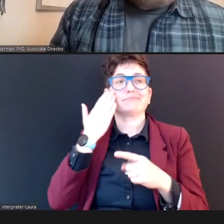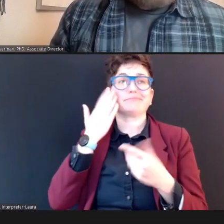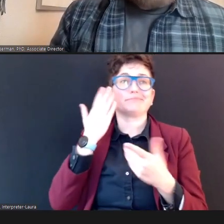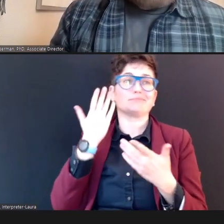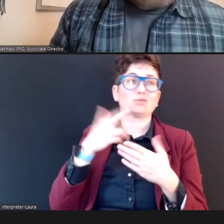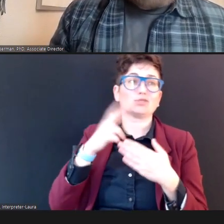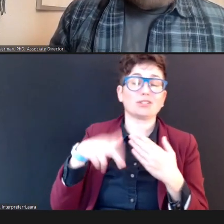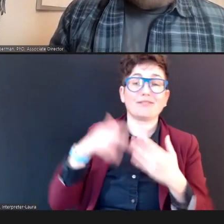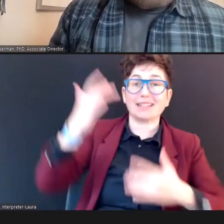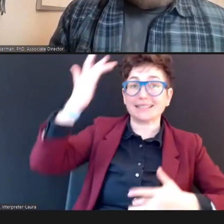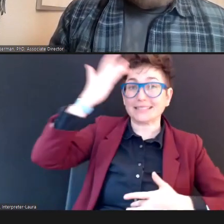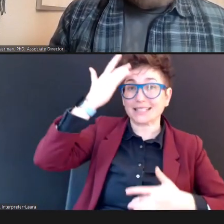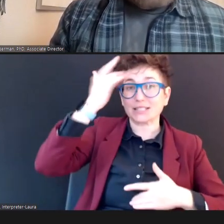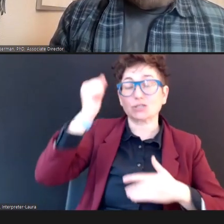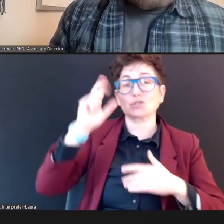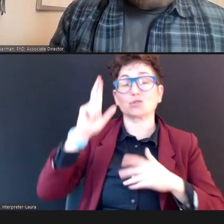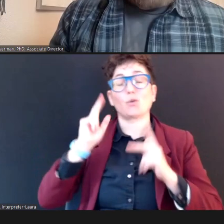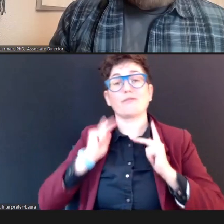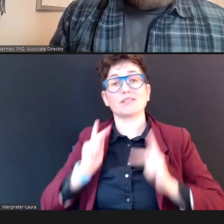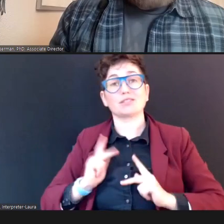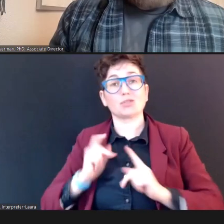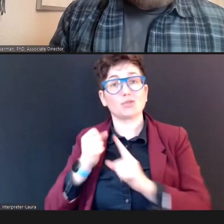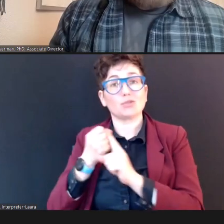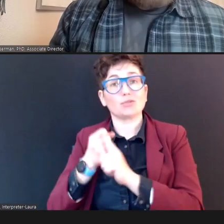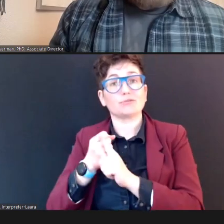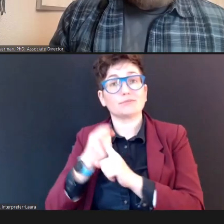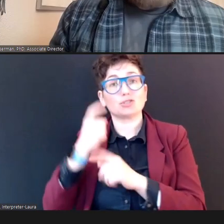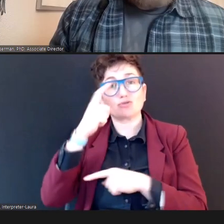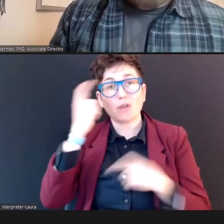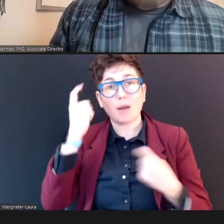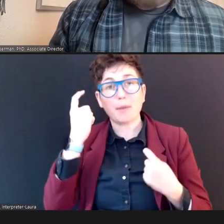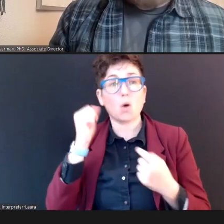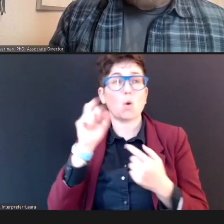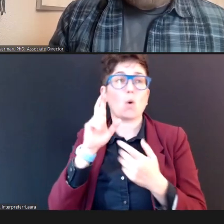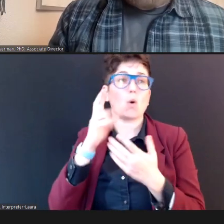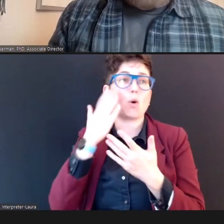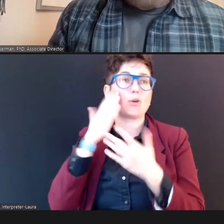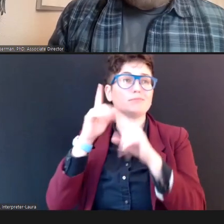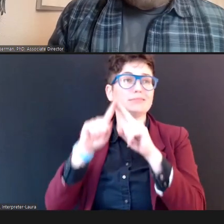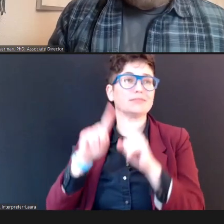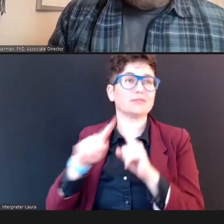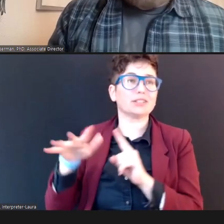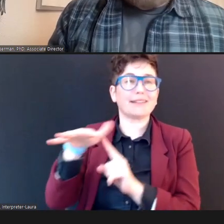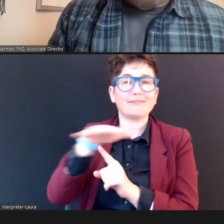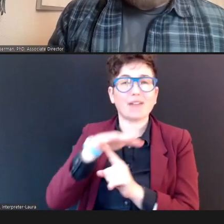physical trauma, or environmental or genetic factors. And so, when this happens, it's often referred to as "late onset